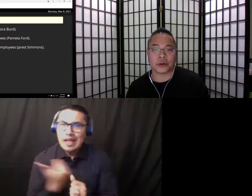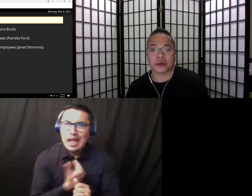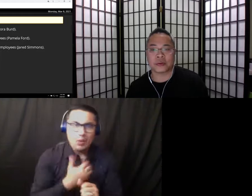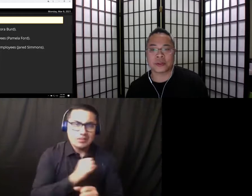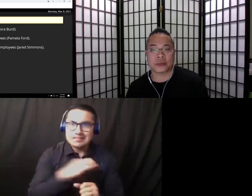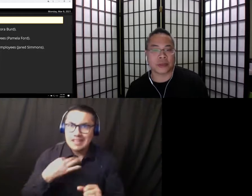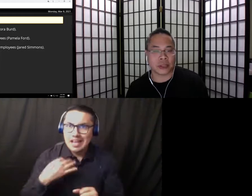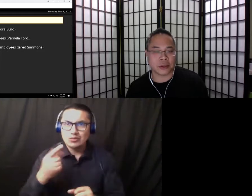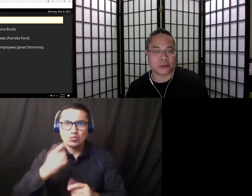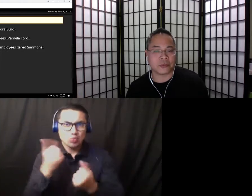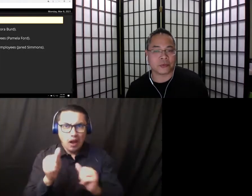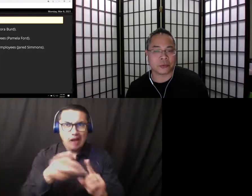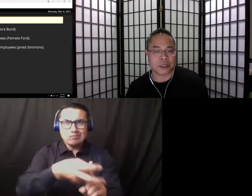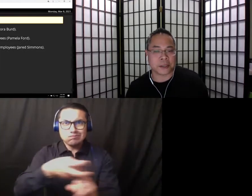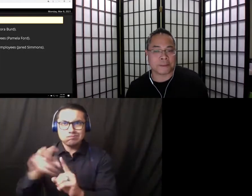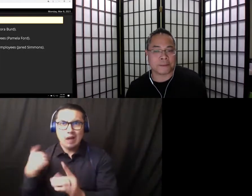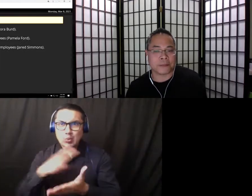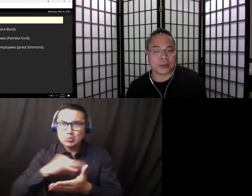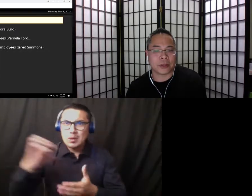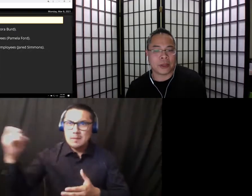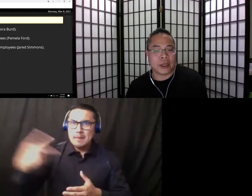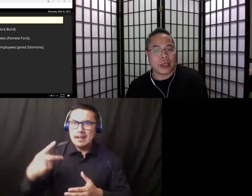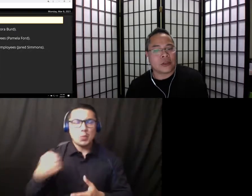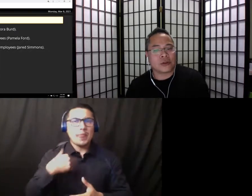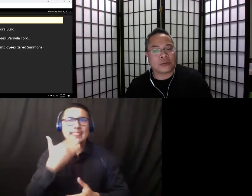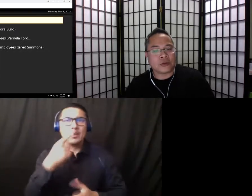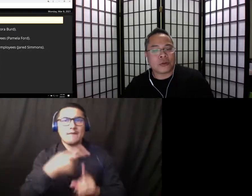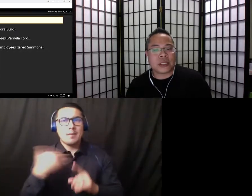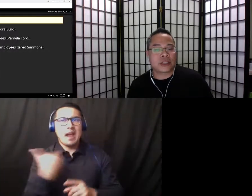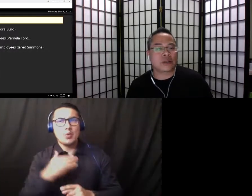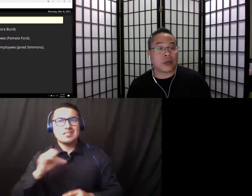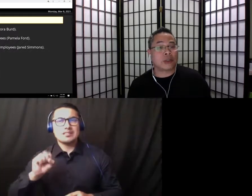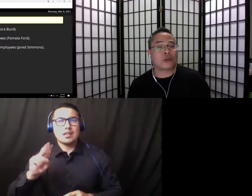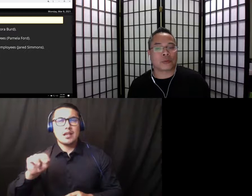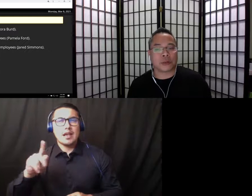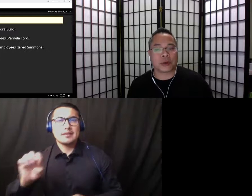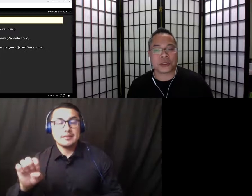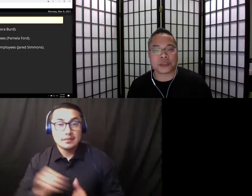efforts and we thank you from the Senate. To improve communication of ongoing preparations,